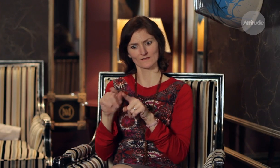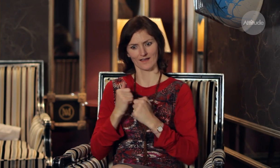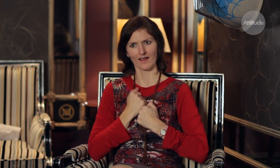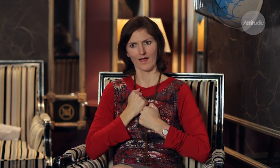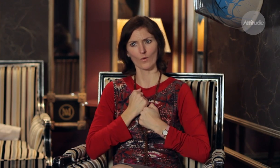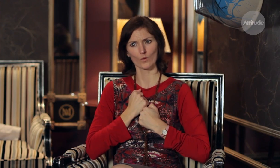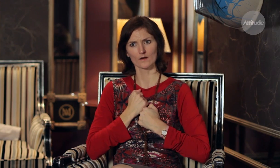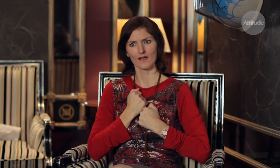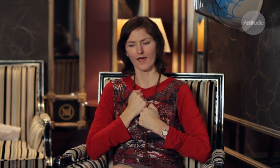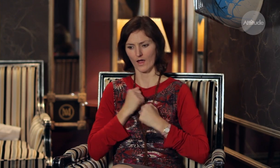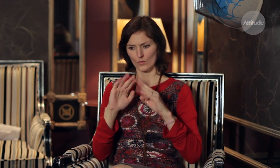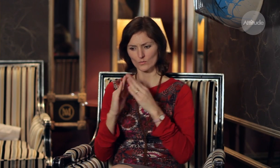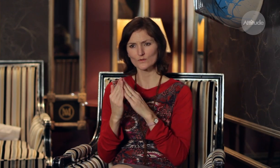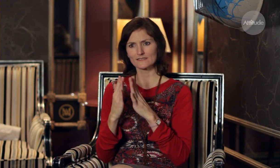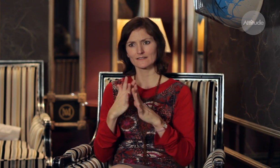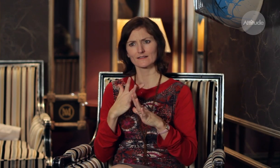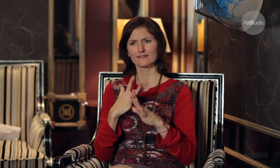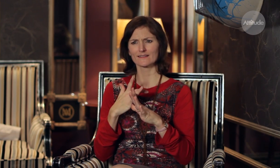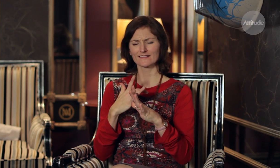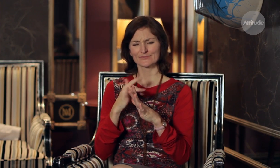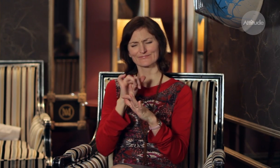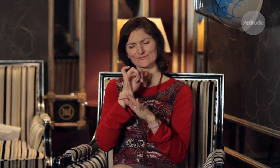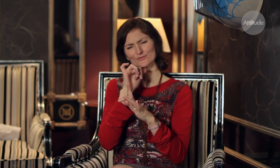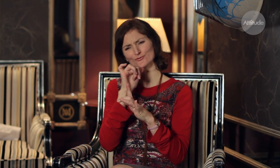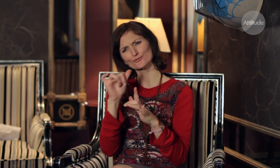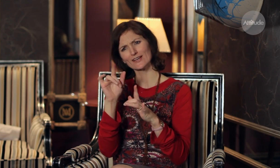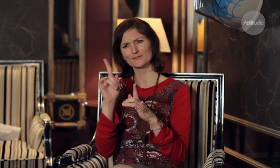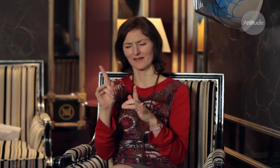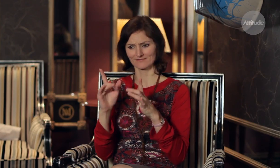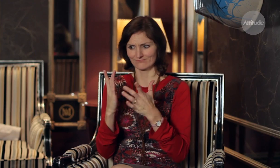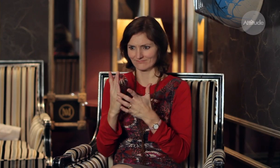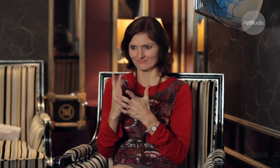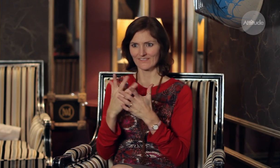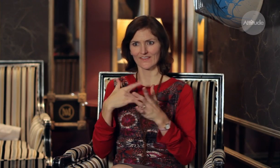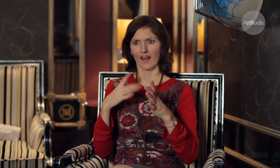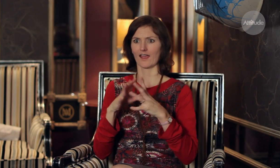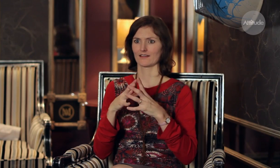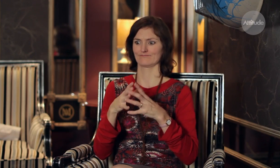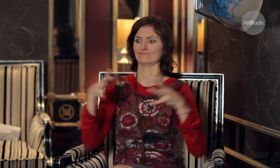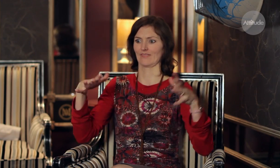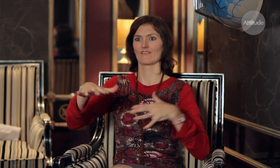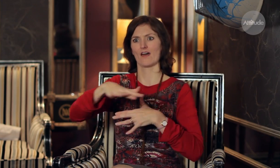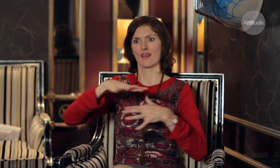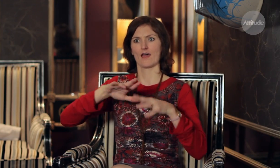For some people it might seem strange, but we feel like a big whanau and we really need